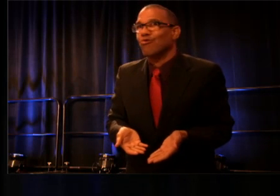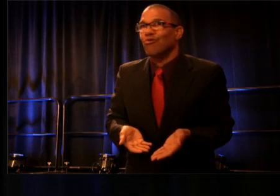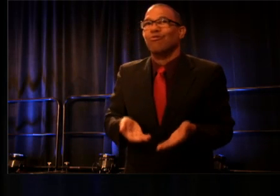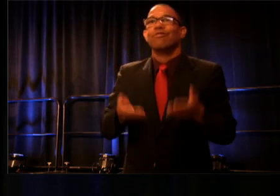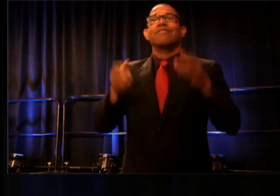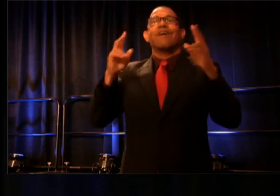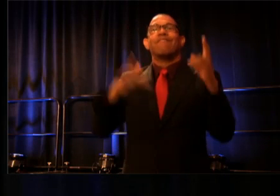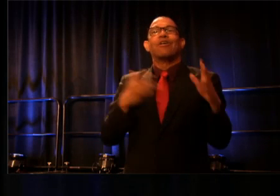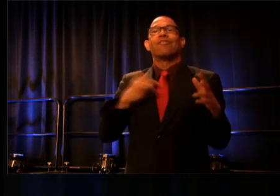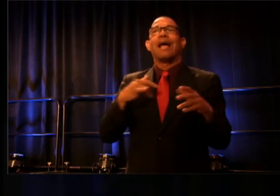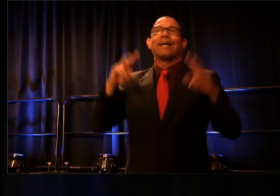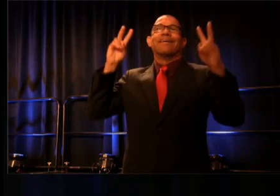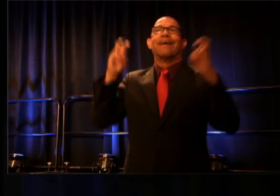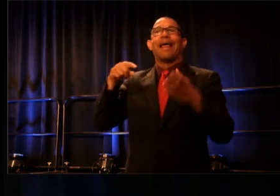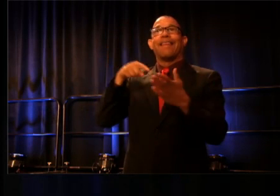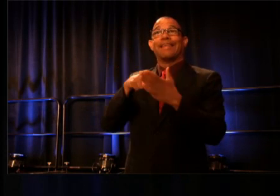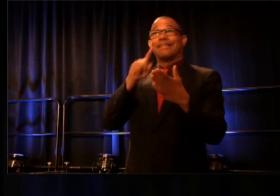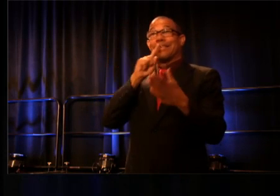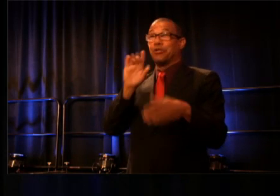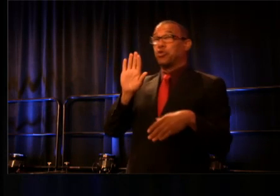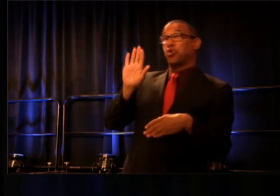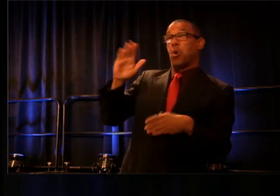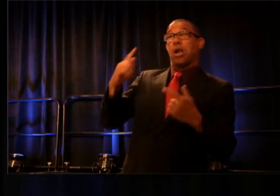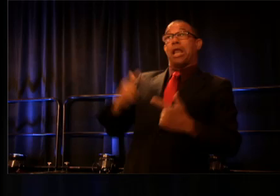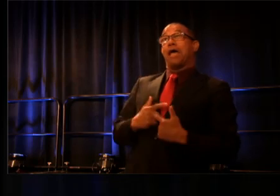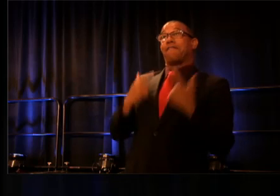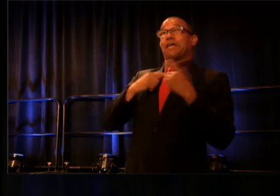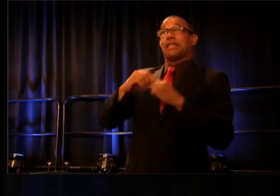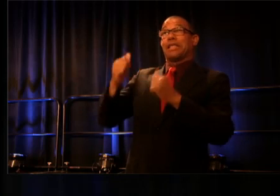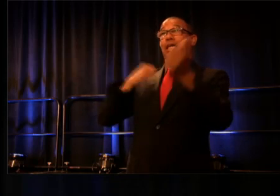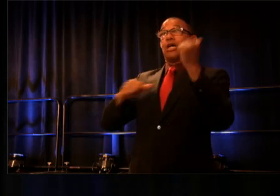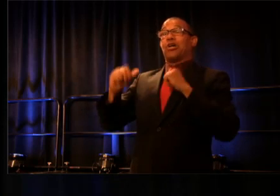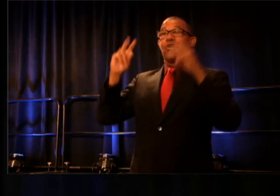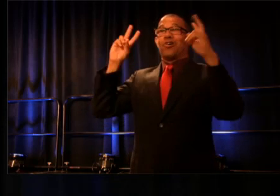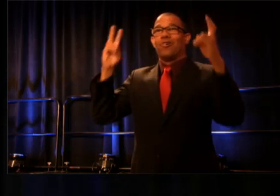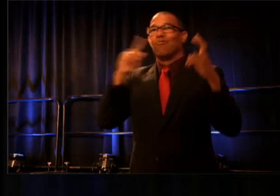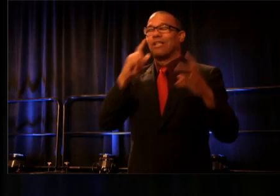of life in the theatre", from sure of so many of us, and it's just exciting to see us all connected here.